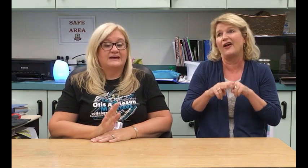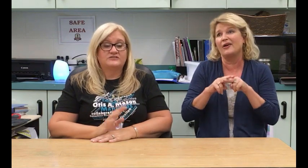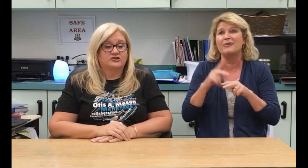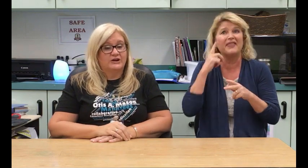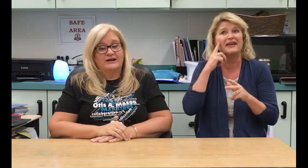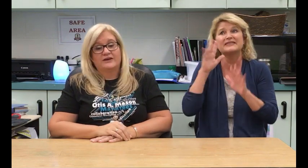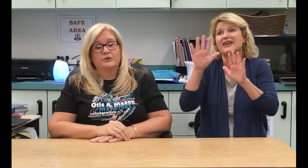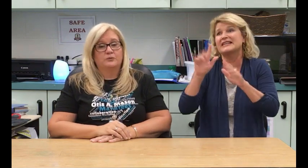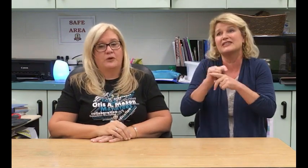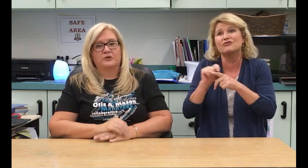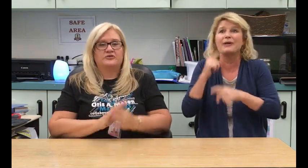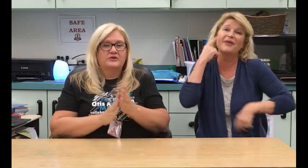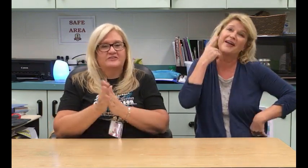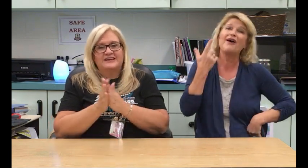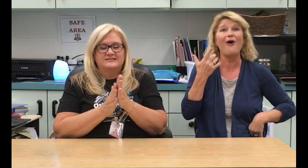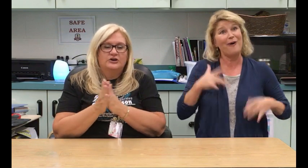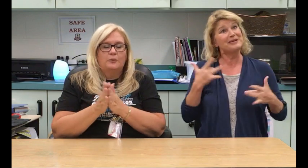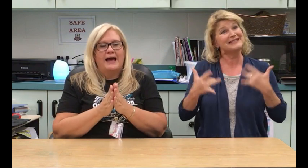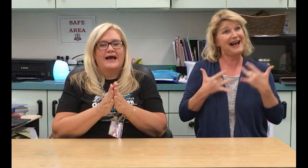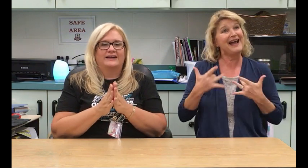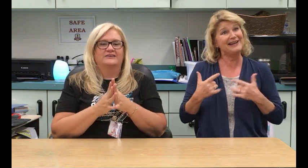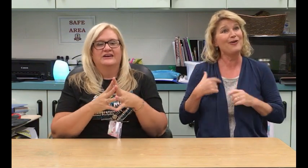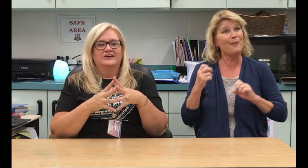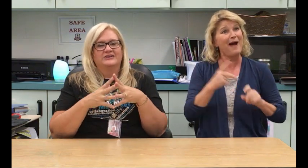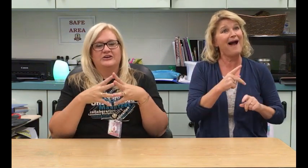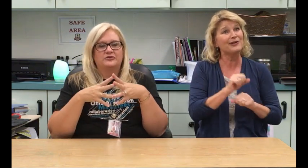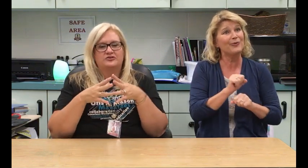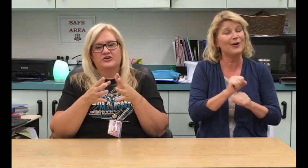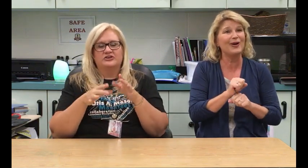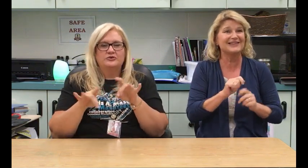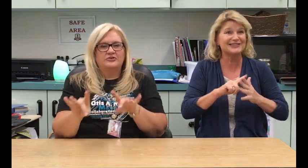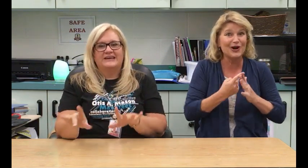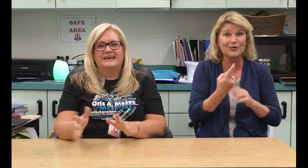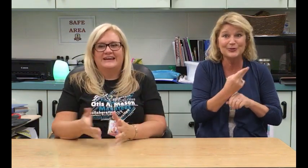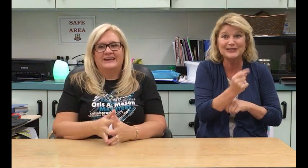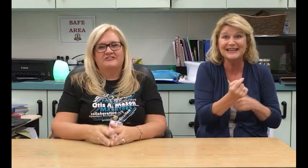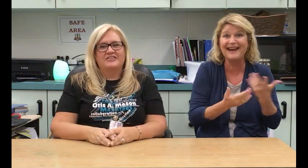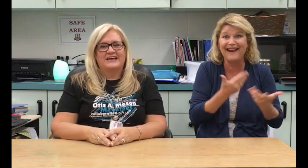training and we're so excited to go back and, you know, start using it and everything.